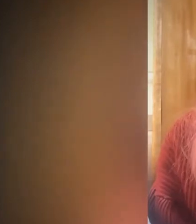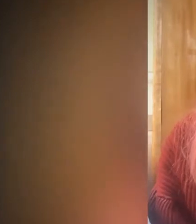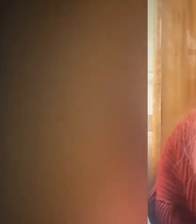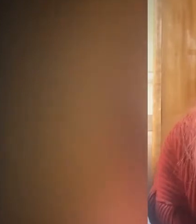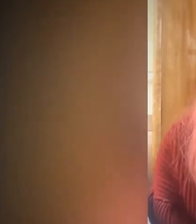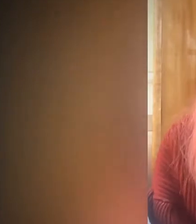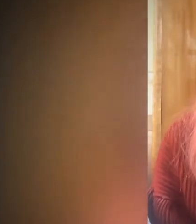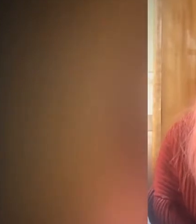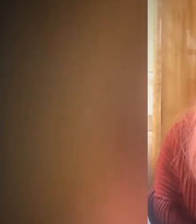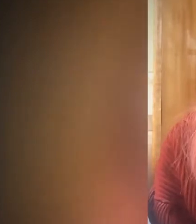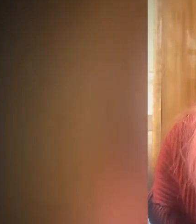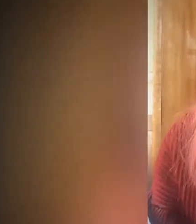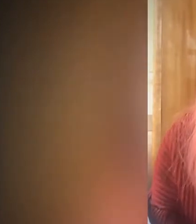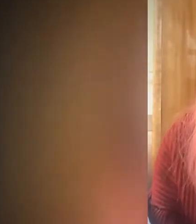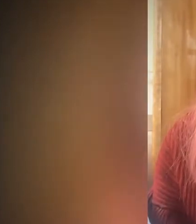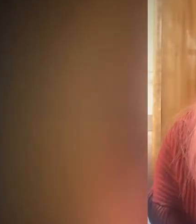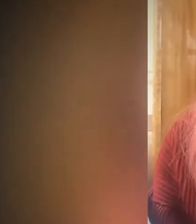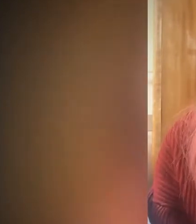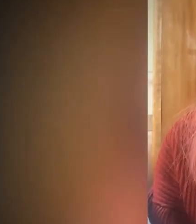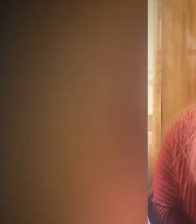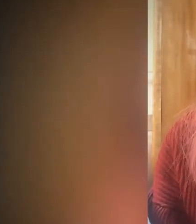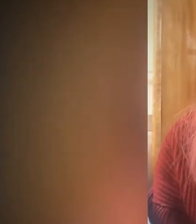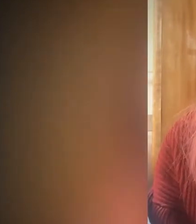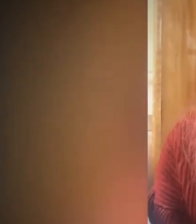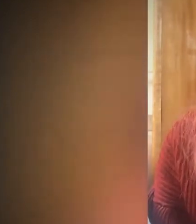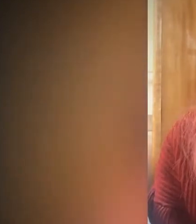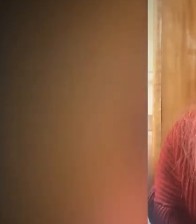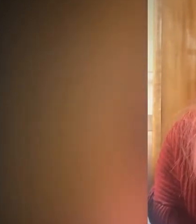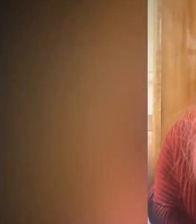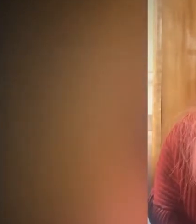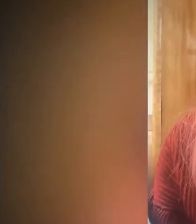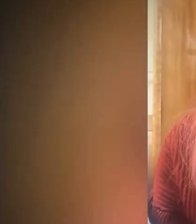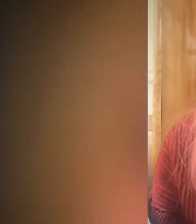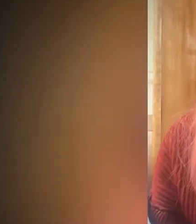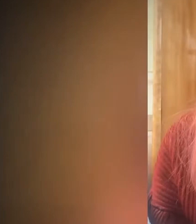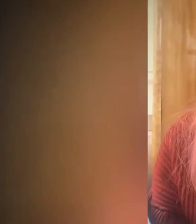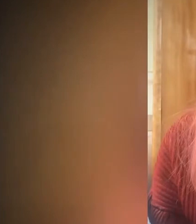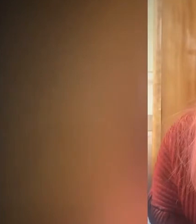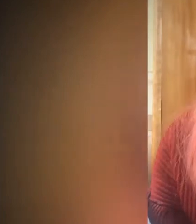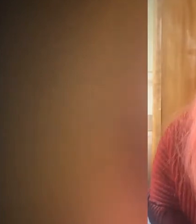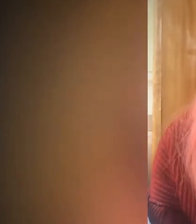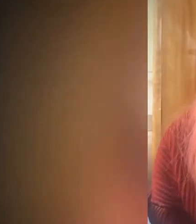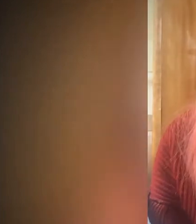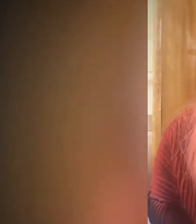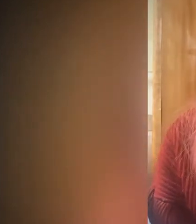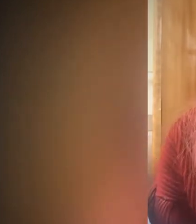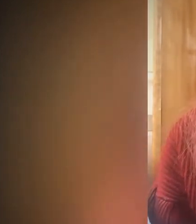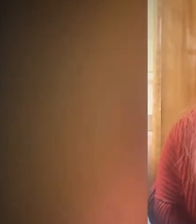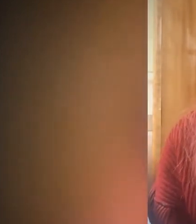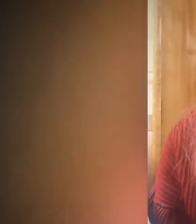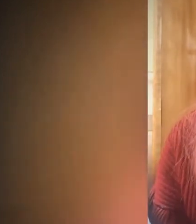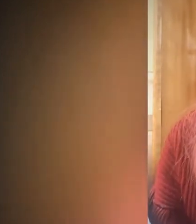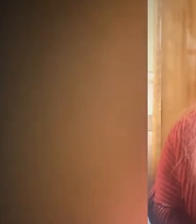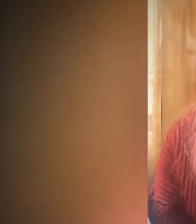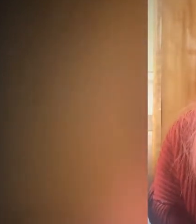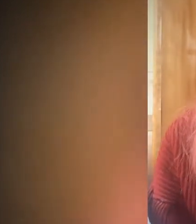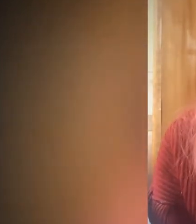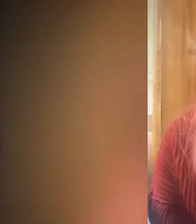from the hectic and poisonous environment of our leaders. Therefore, we're more likely to express a clearer opinion,